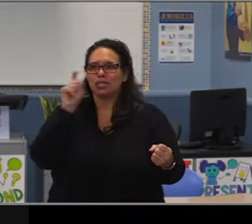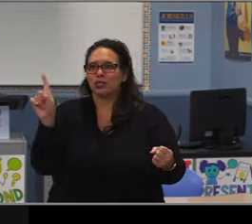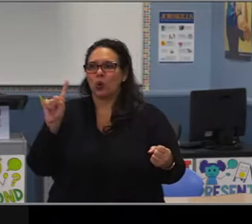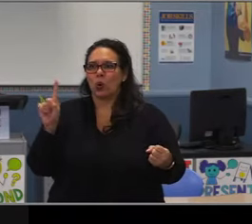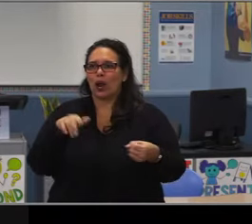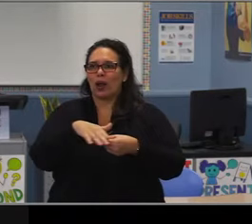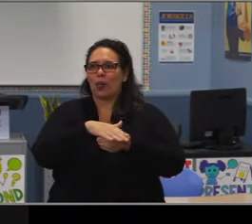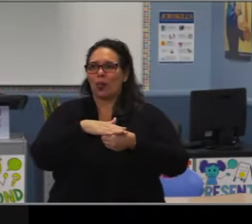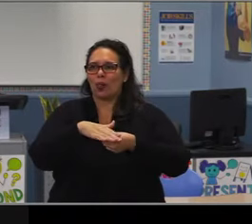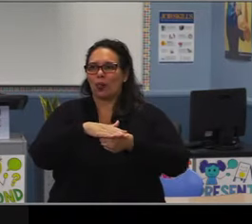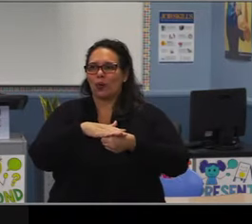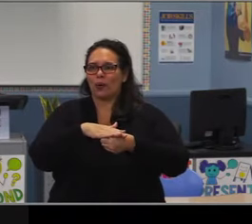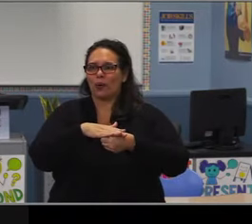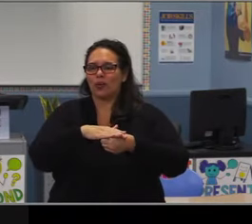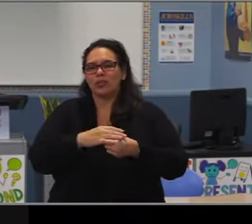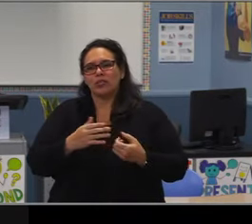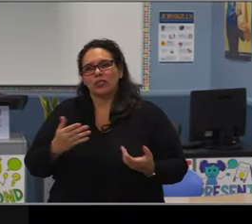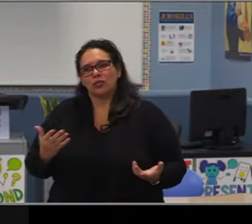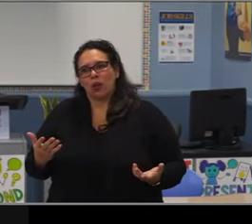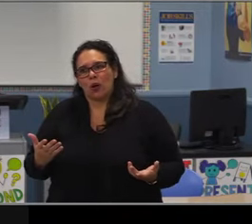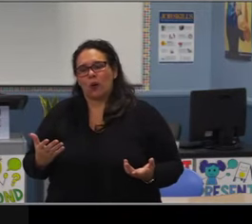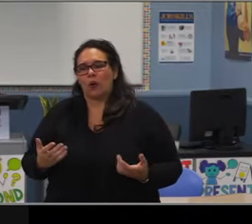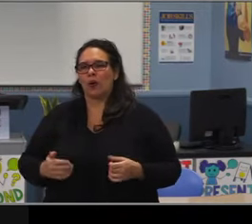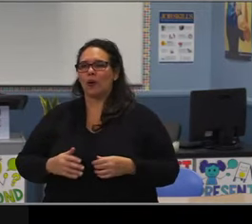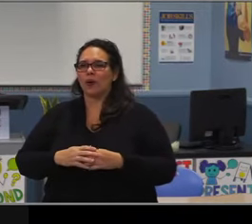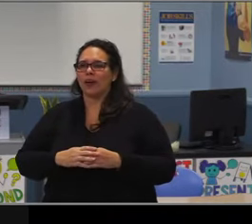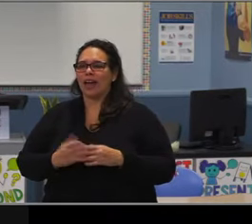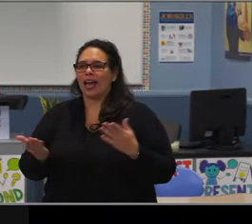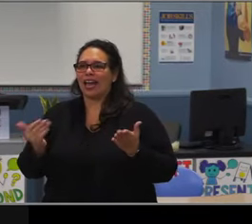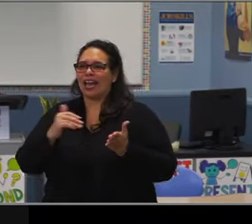at least the same amount of progress that I would have made had I gone to a middle school?